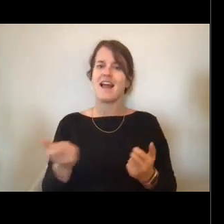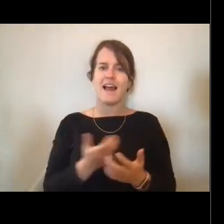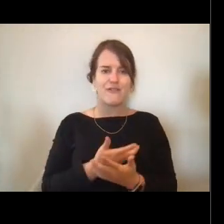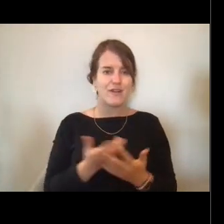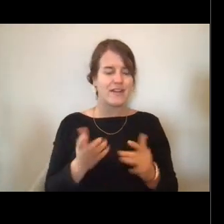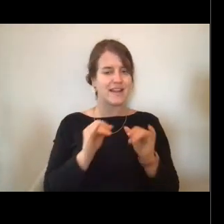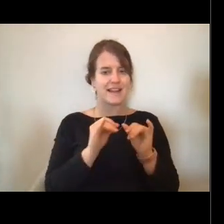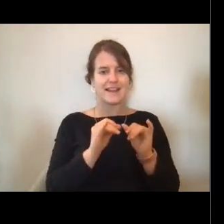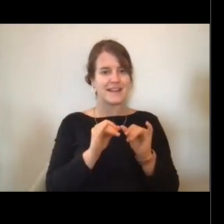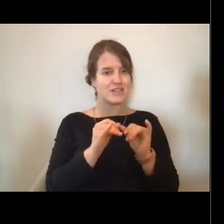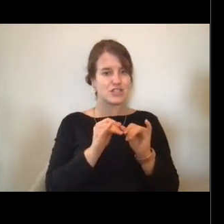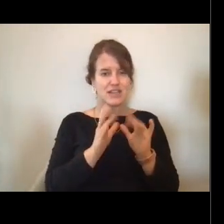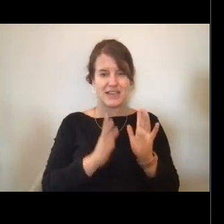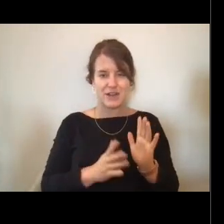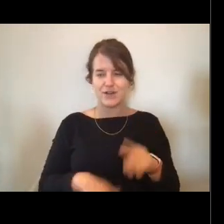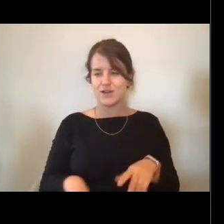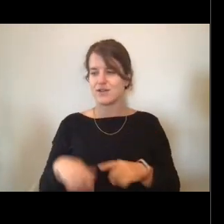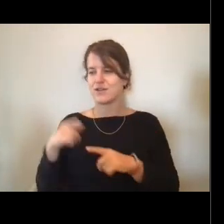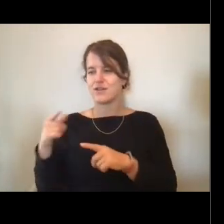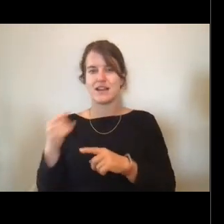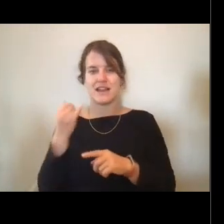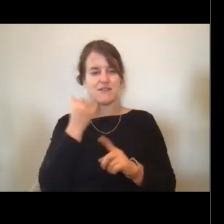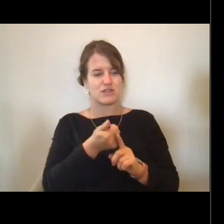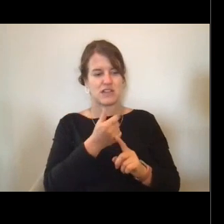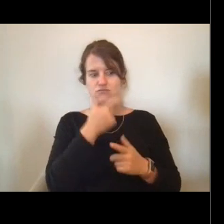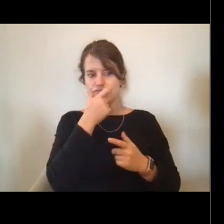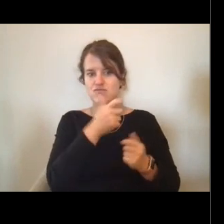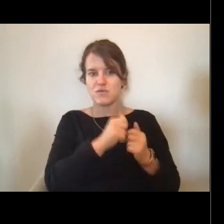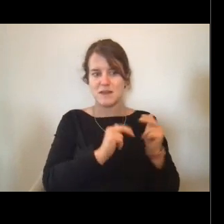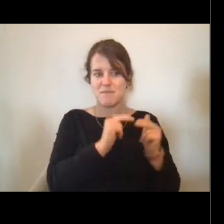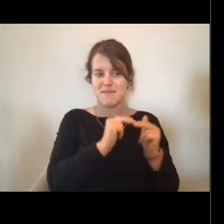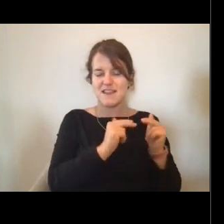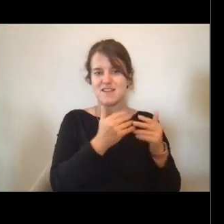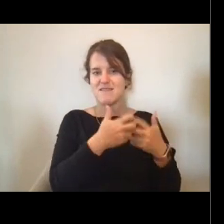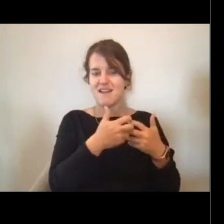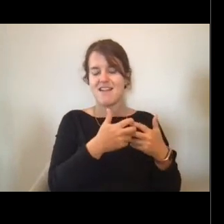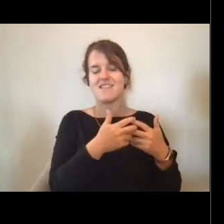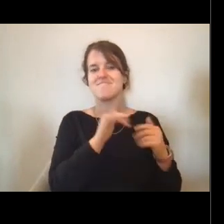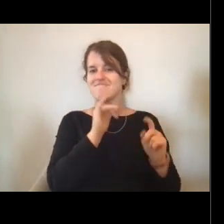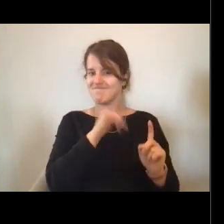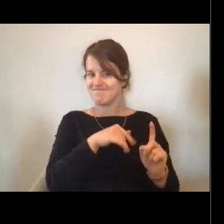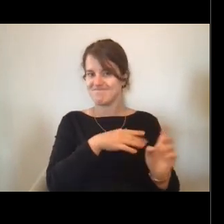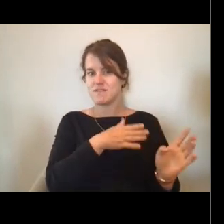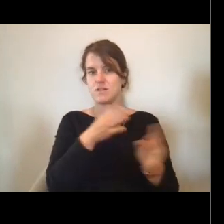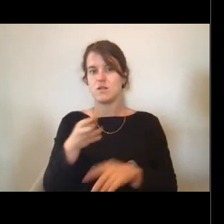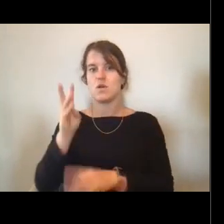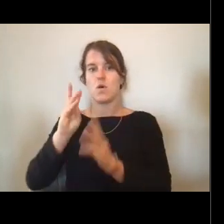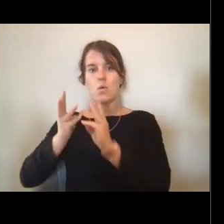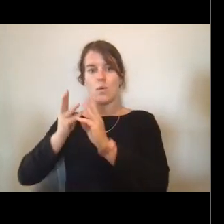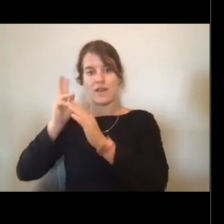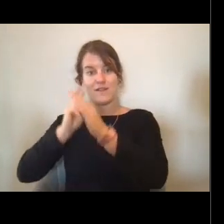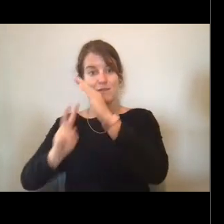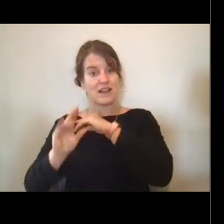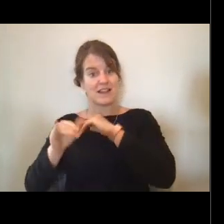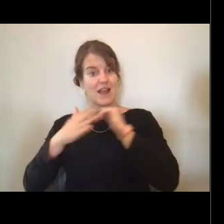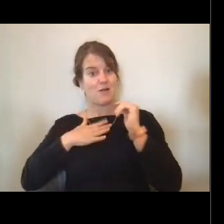if you're into building instruments, weather forecasting that's what I got to do during my first land assignment.